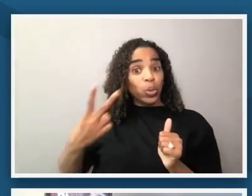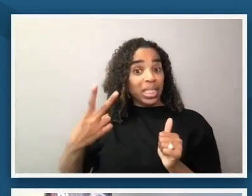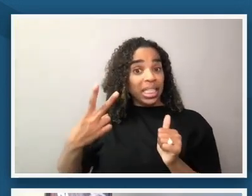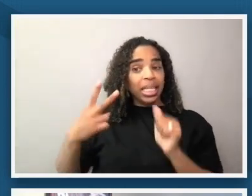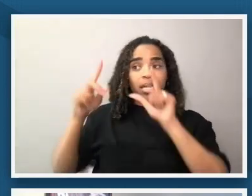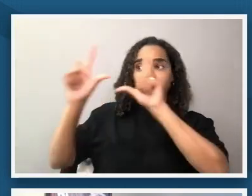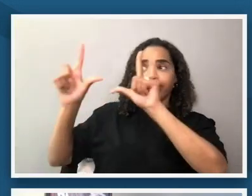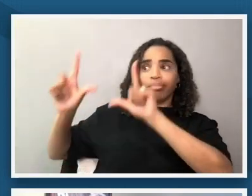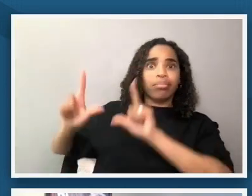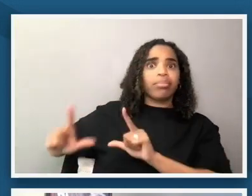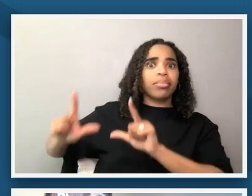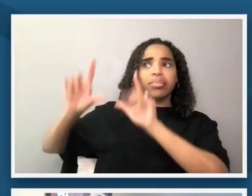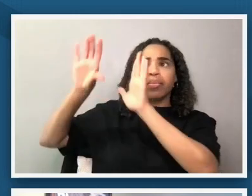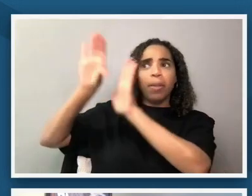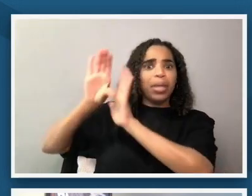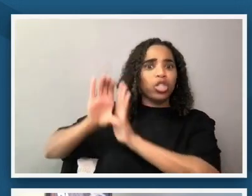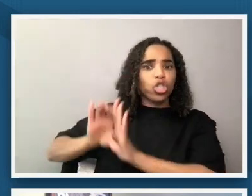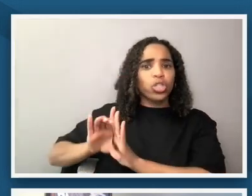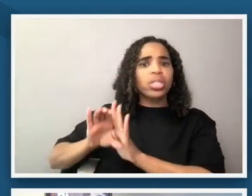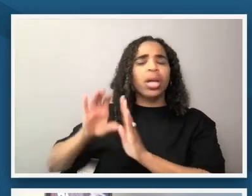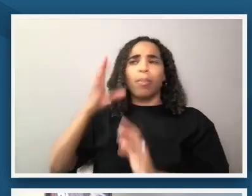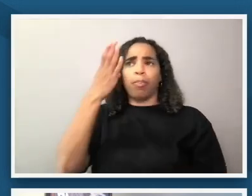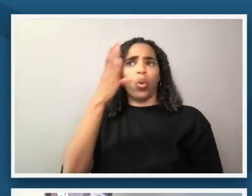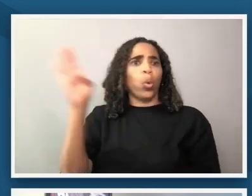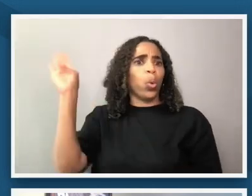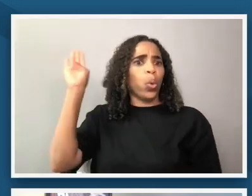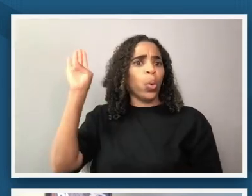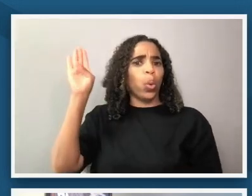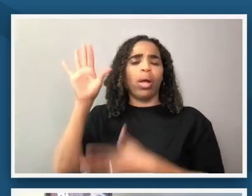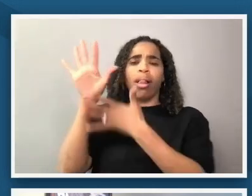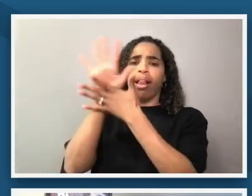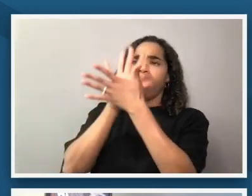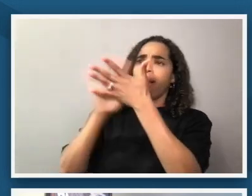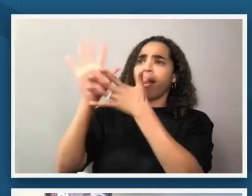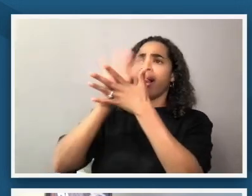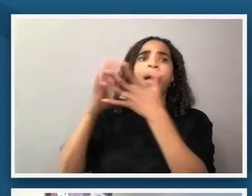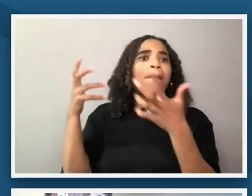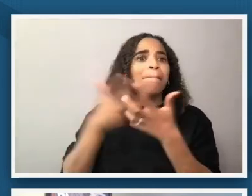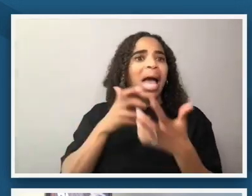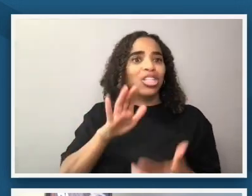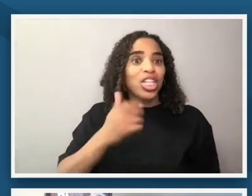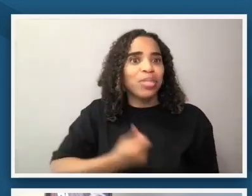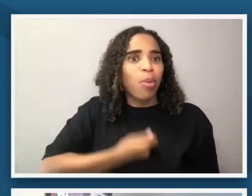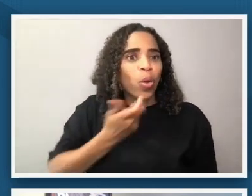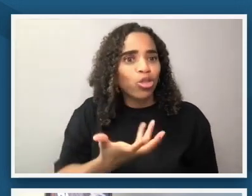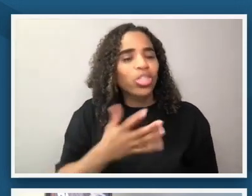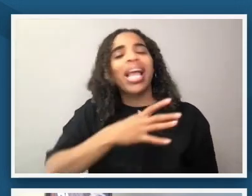that is all in blue related to hughes's